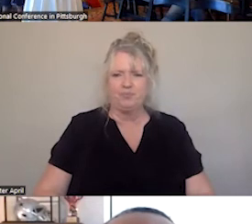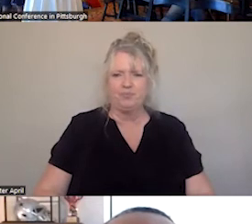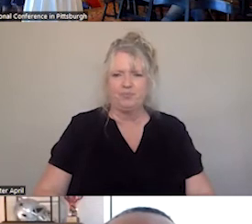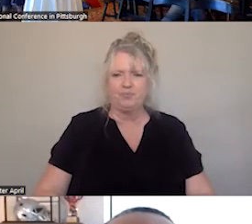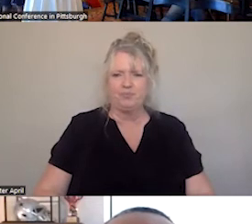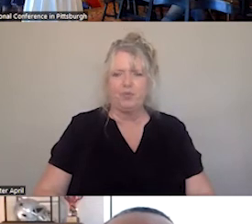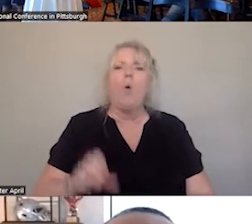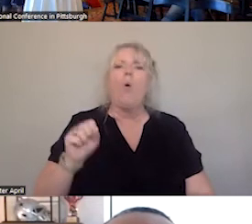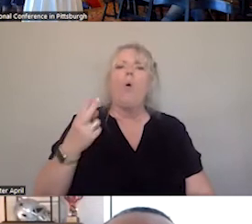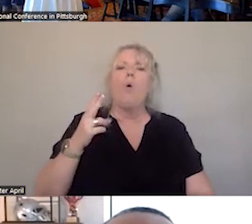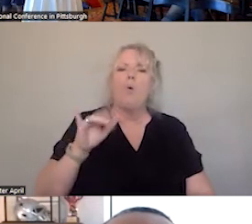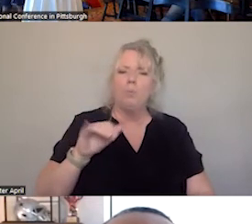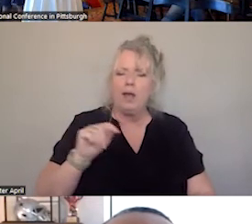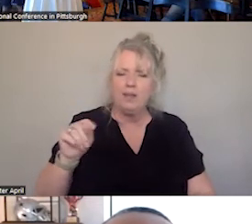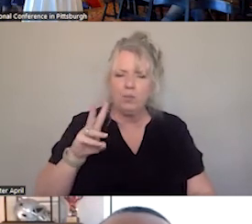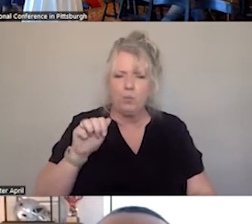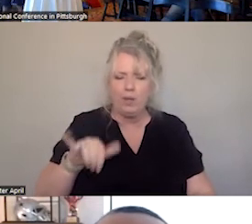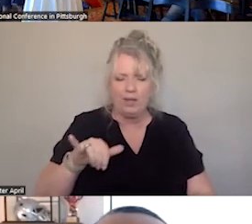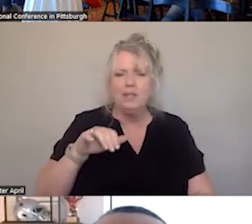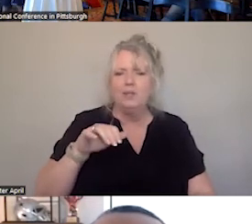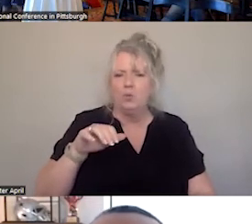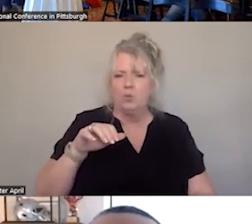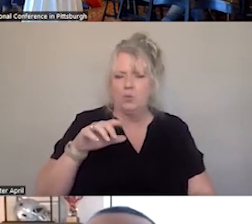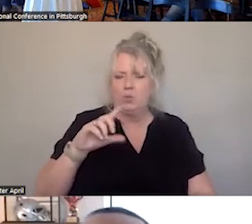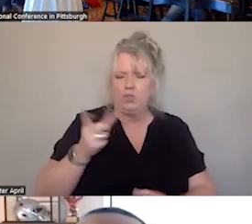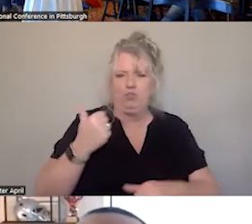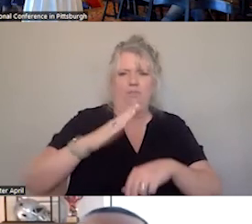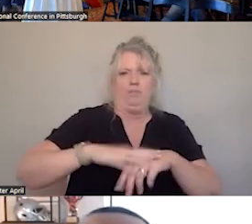BY THE WAY YOU JUST NEED, WHEN YOU, WHEN YOU ORDER THEM, UP NEED TO DECIDE WHICH COLOR